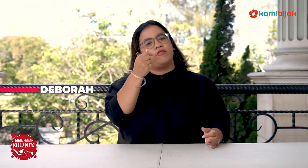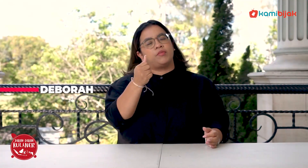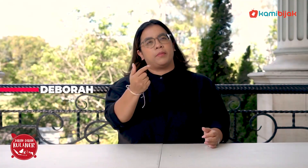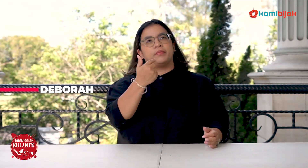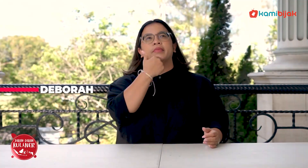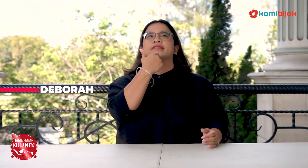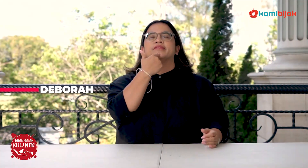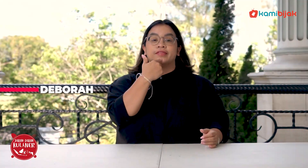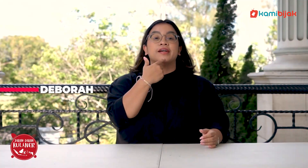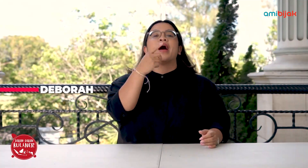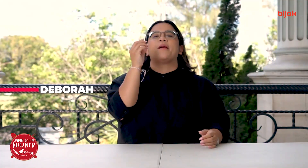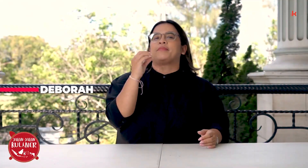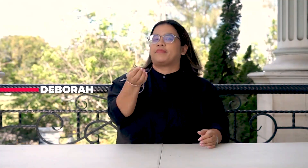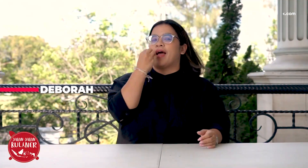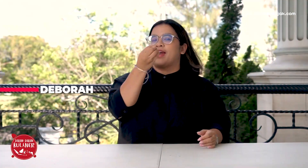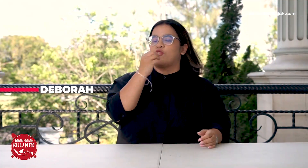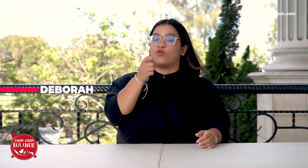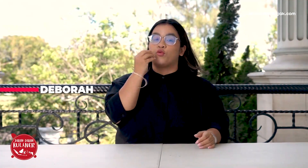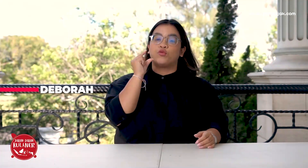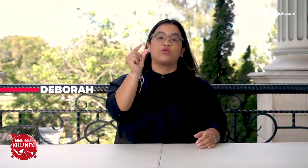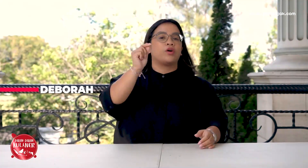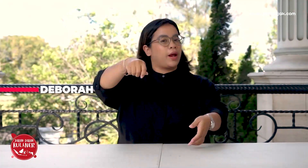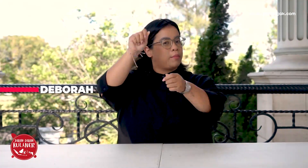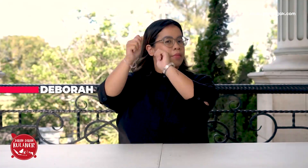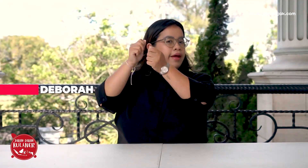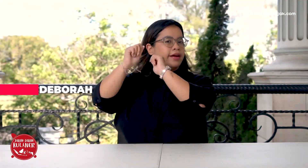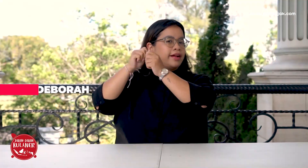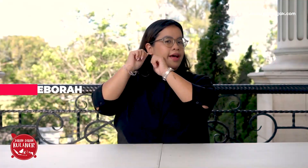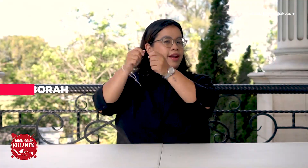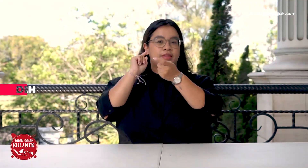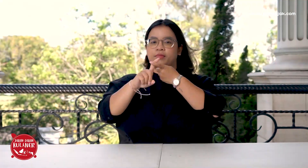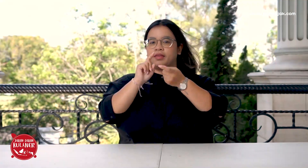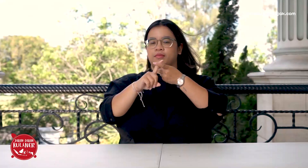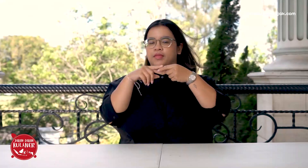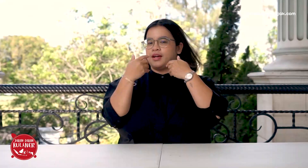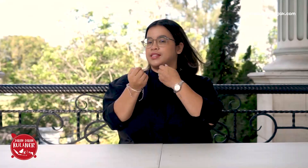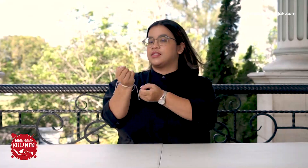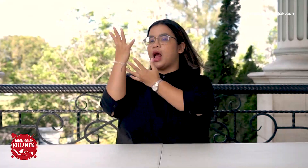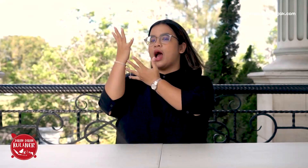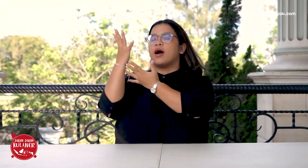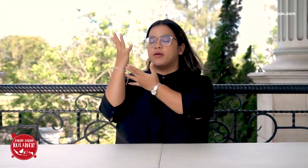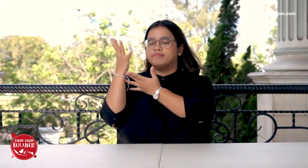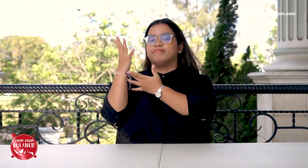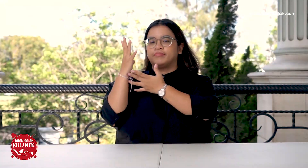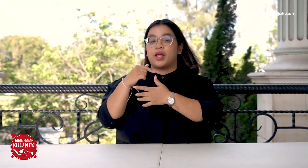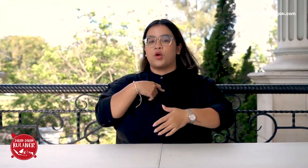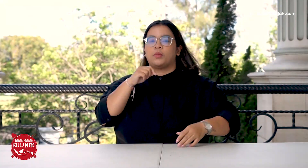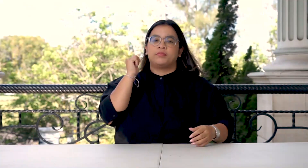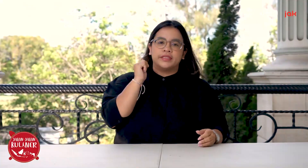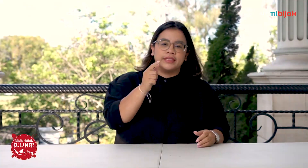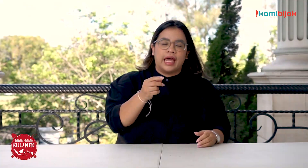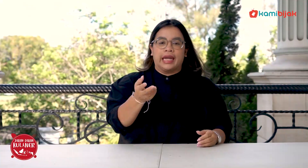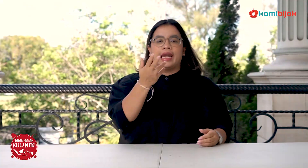Today I want to review food, specifically for friends who celebrate Eid.